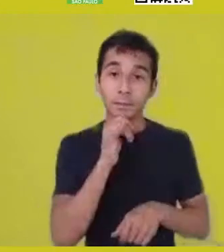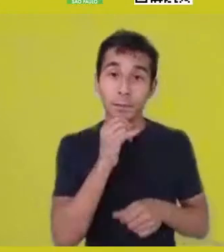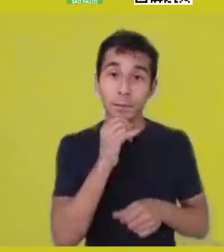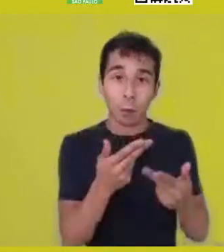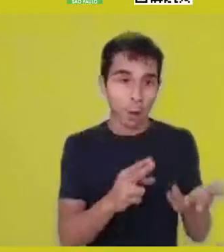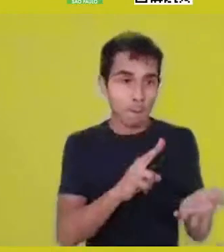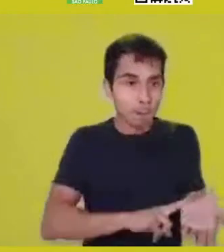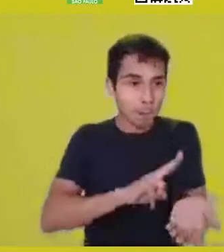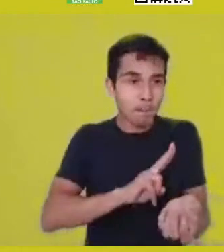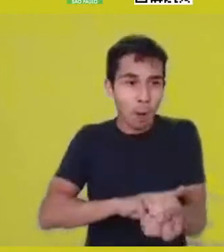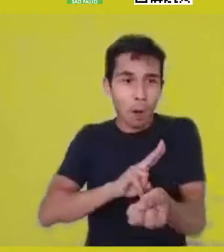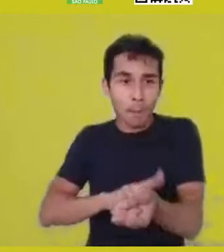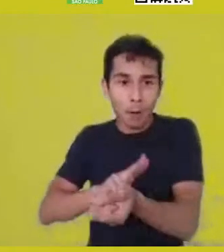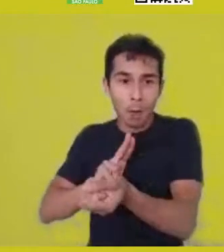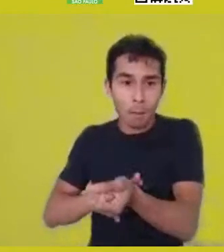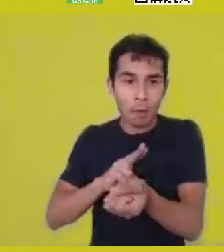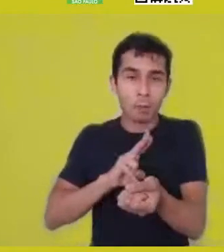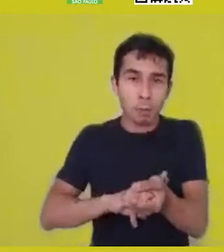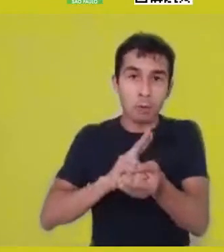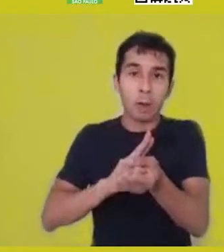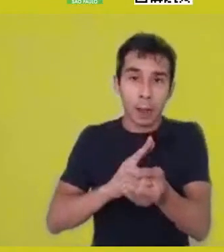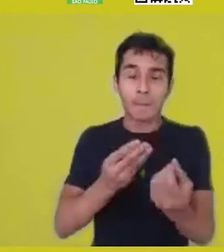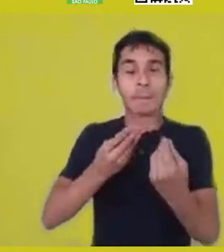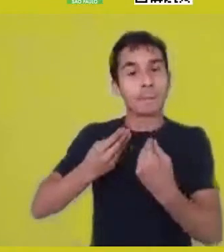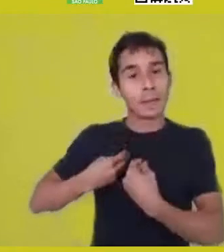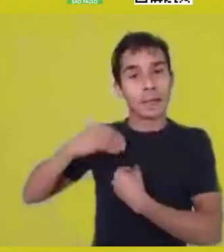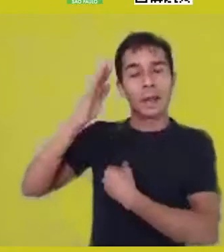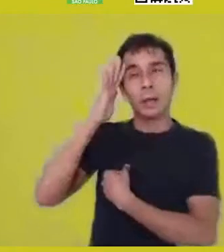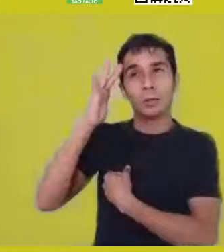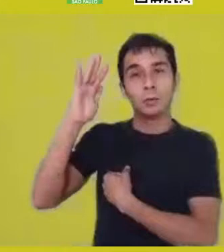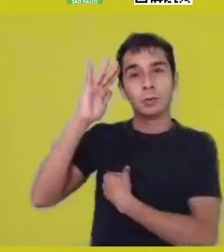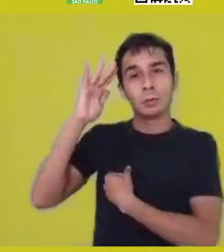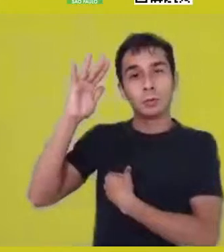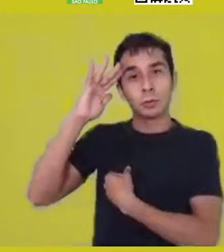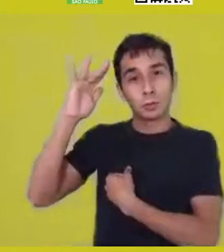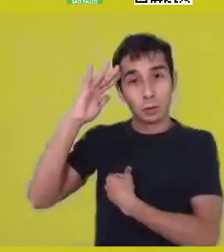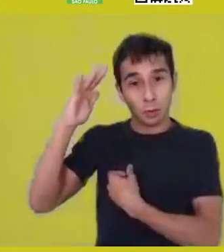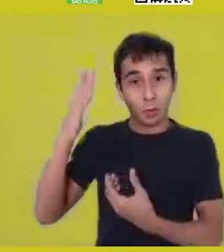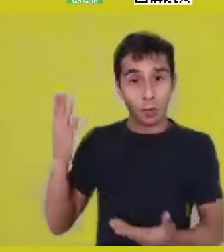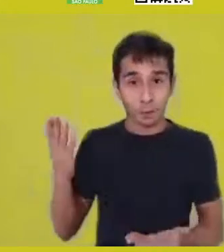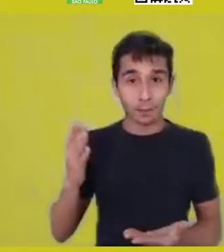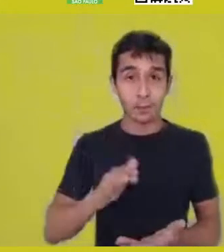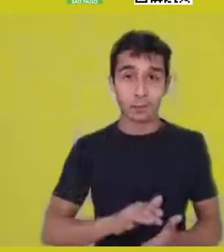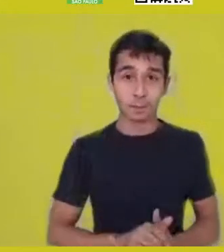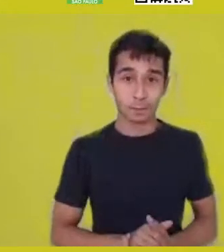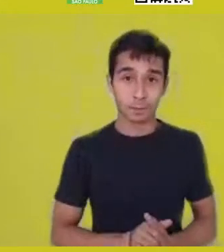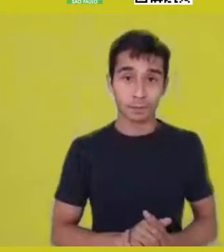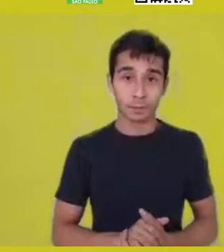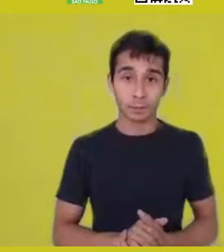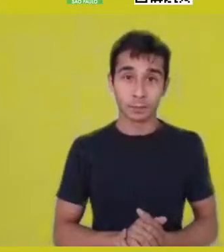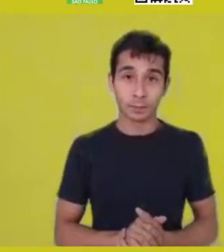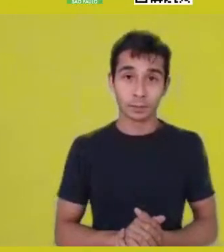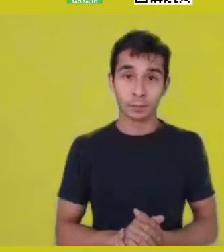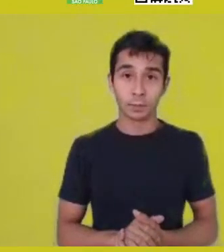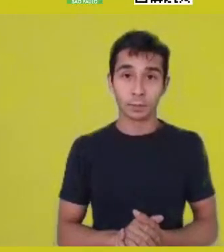meaning, this aesthetic proposition of temporalities